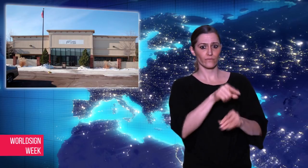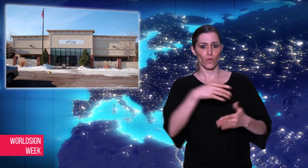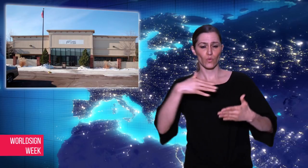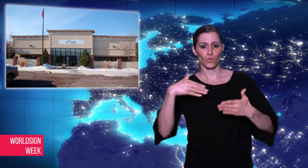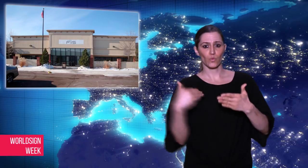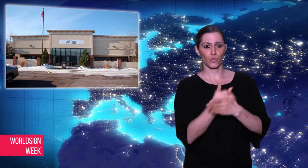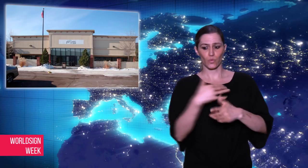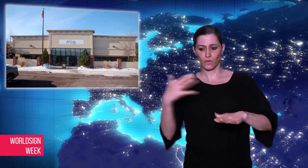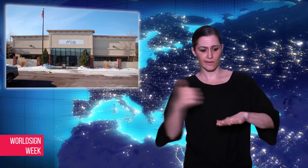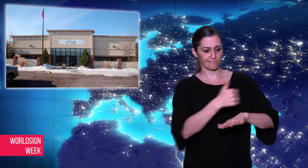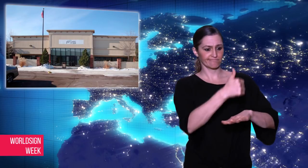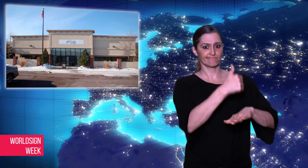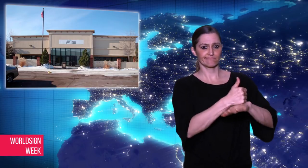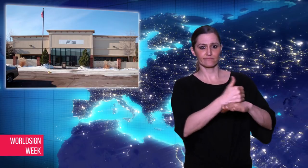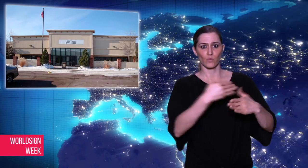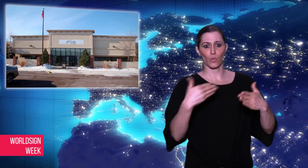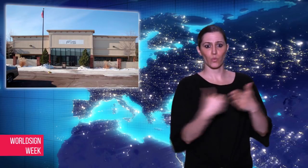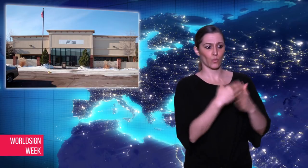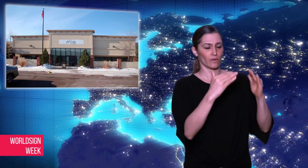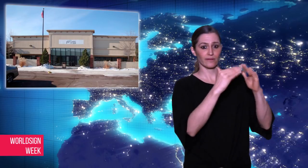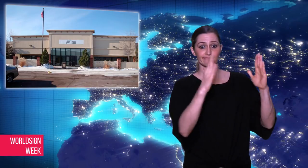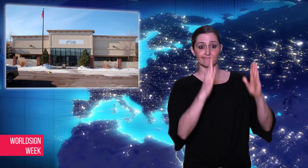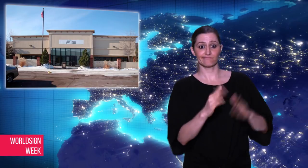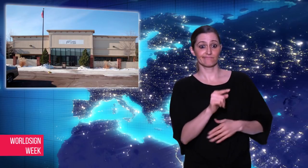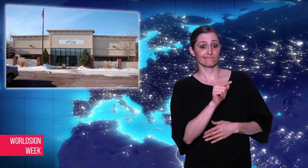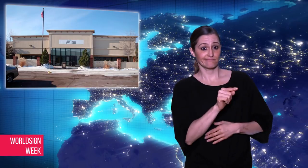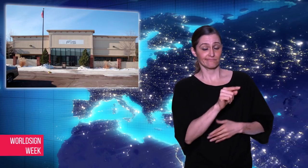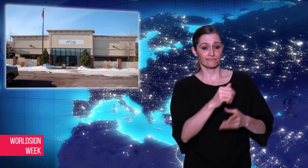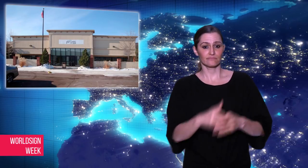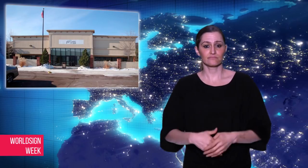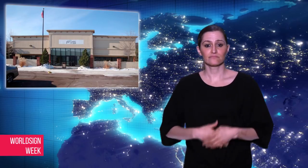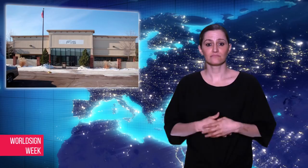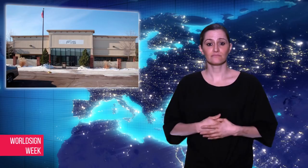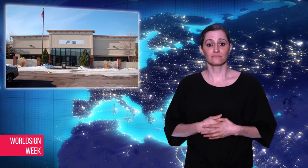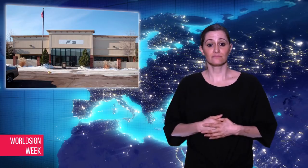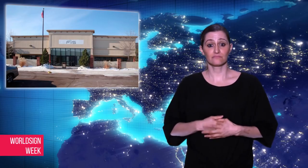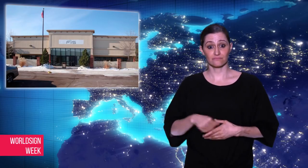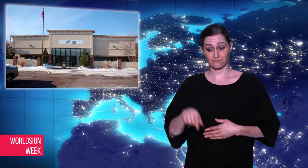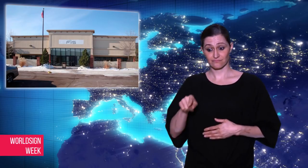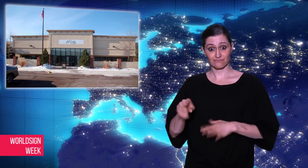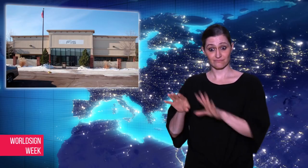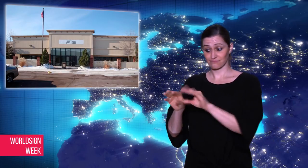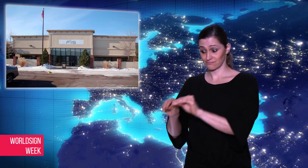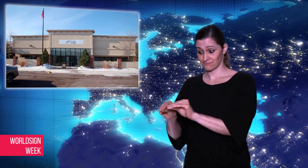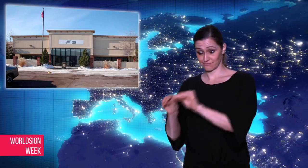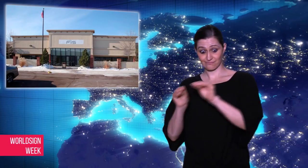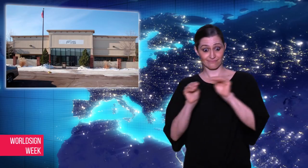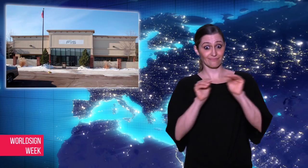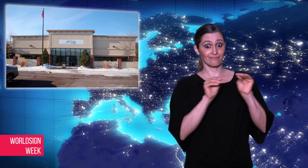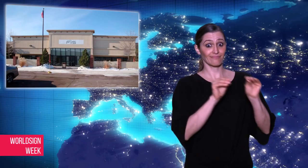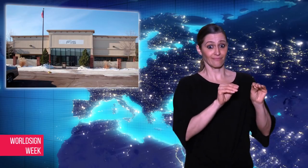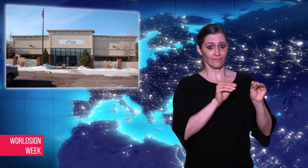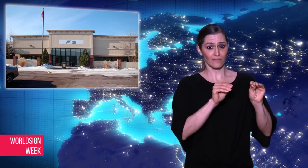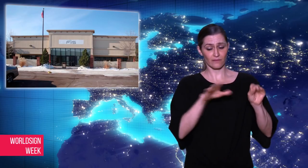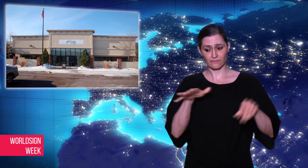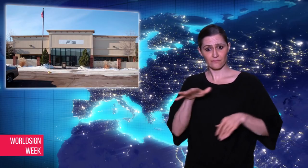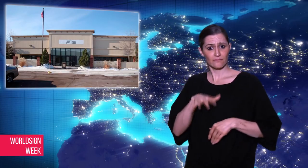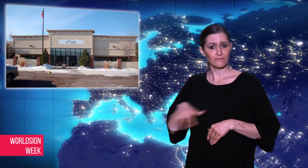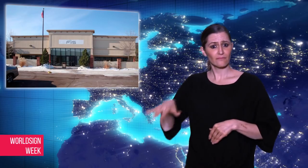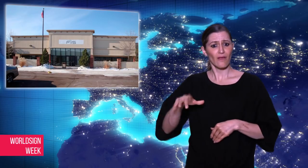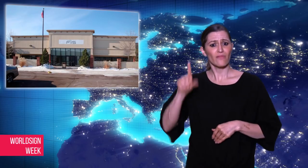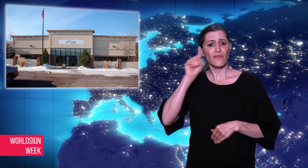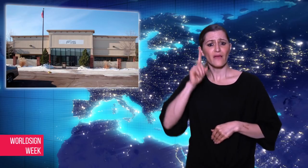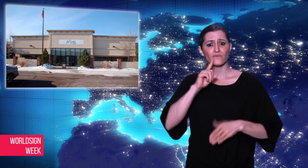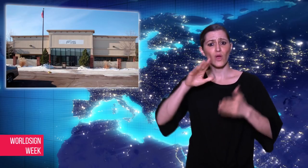new facility in Sioux Falls, South Dakota.